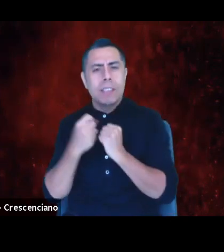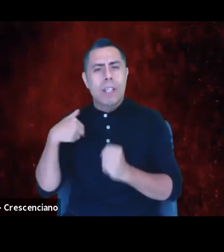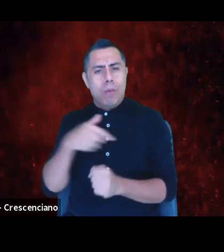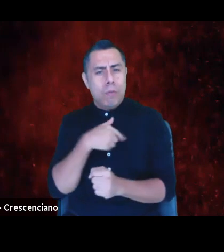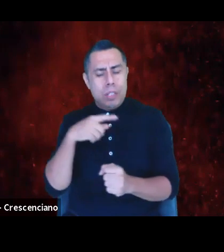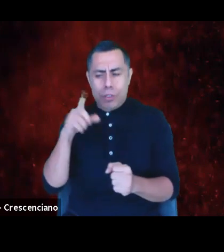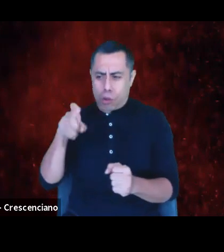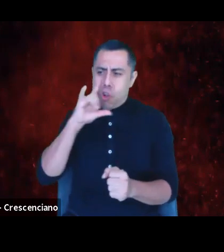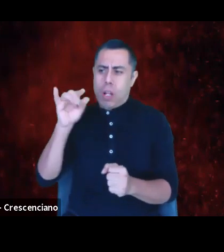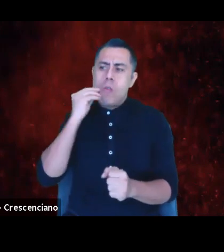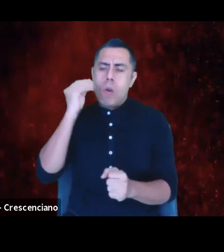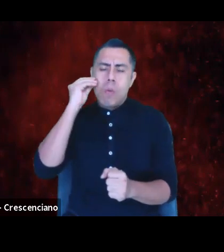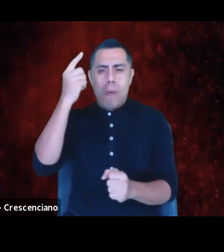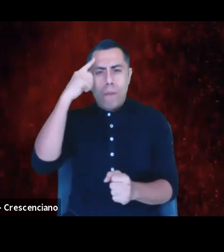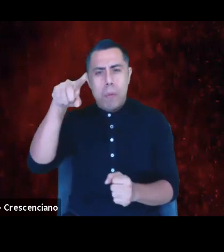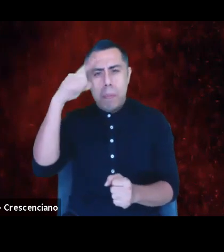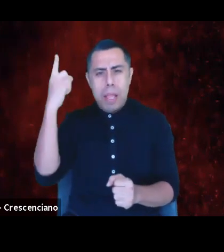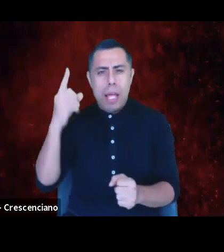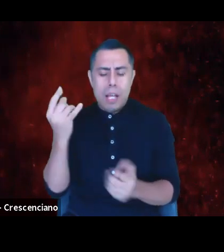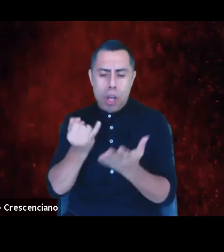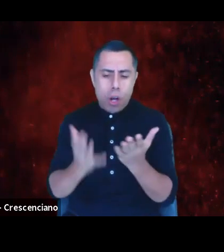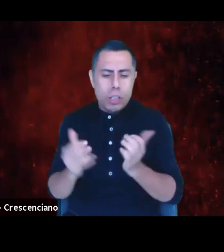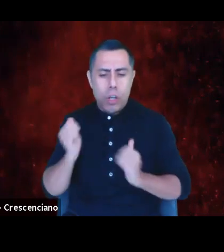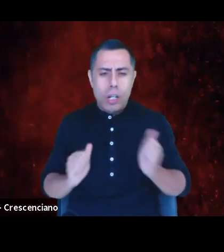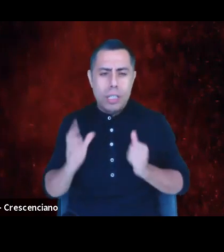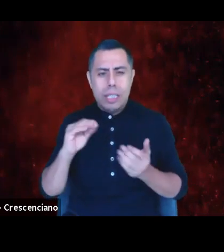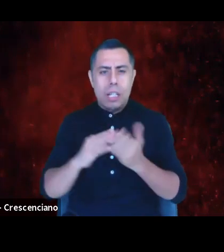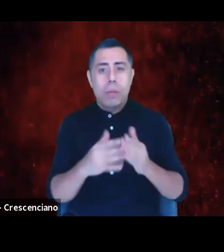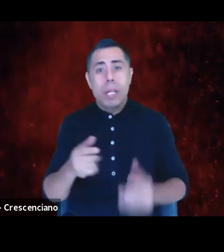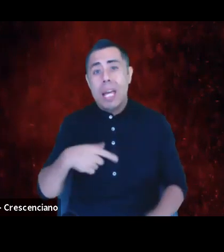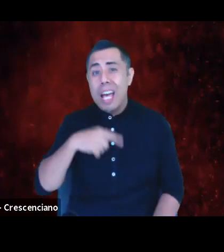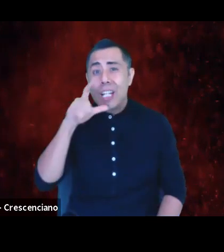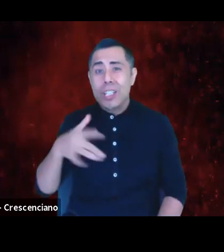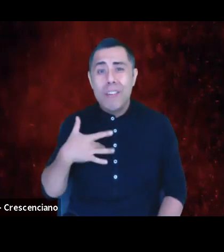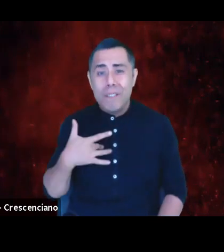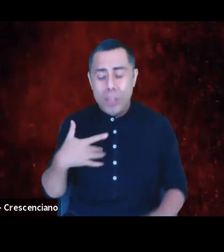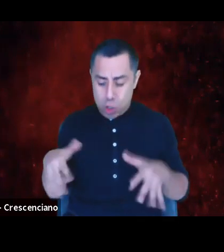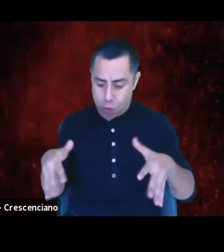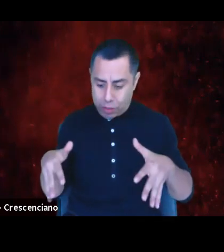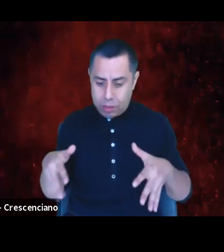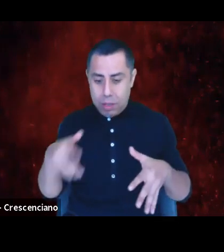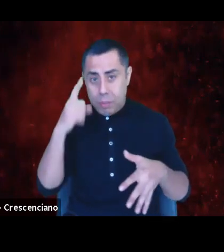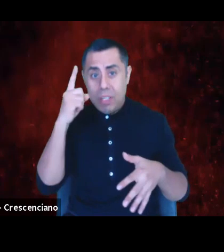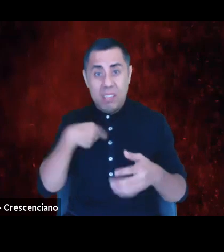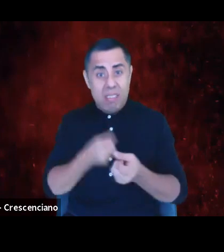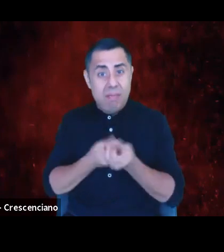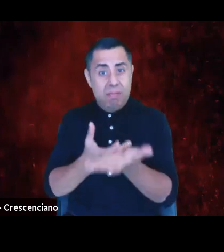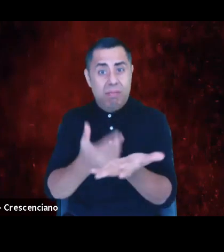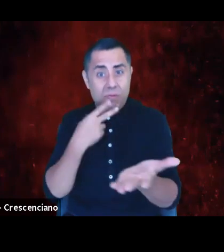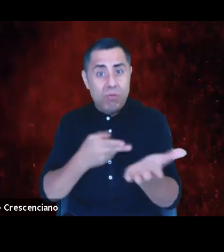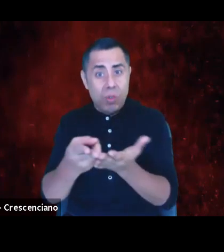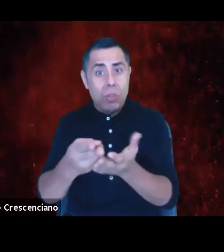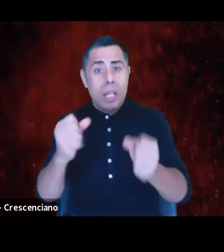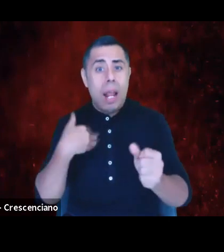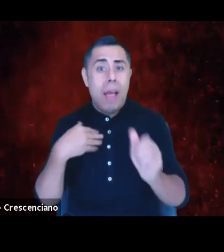I shouldn't have to feel nervous about the effect of sharing these truths and the negative repercussions that may befall me or my organization